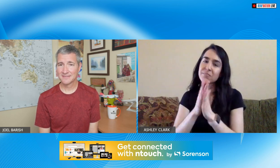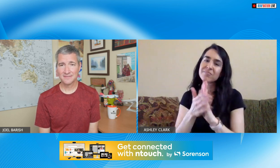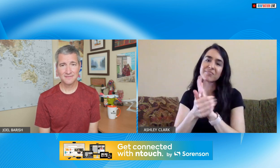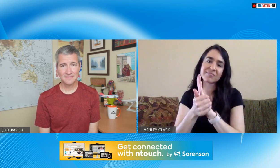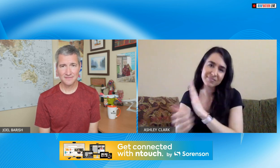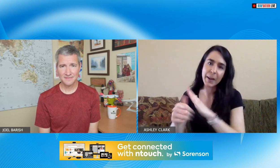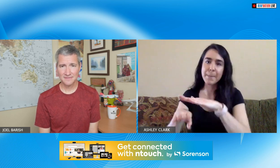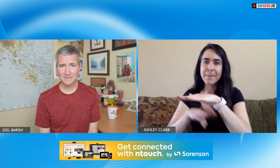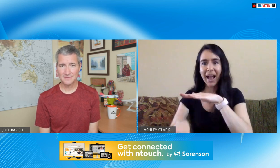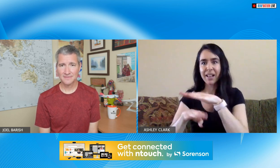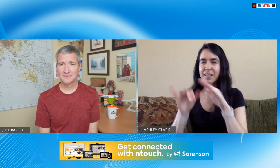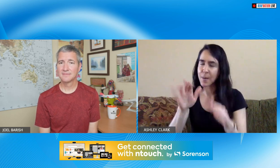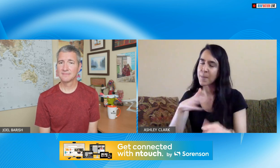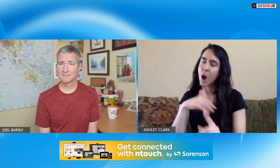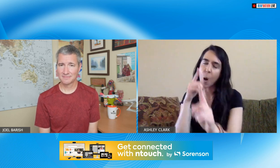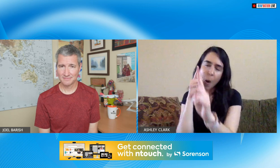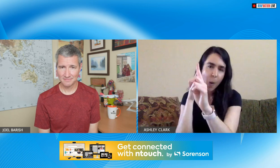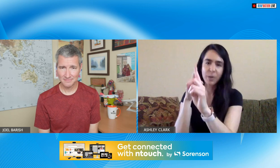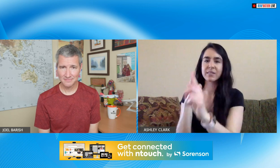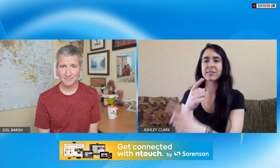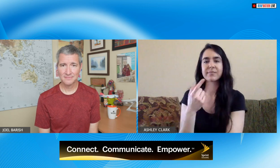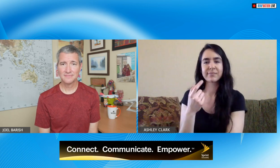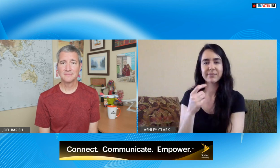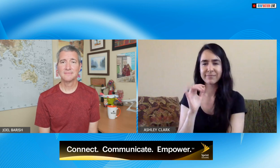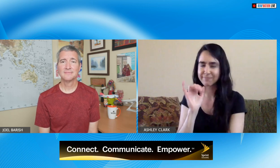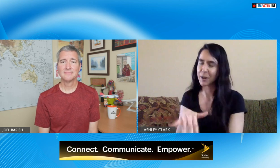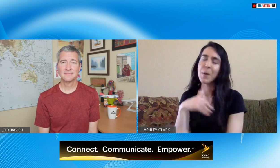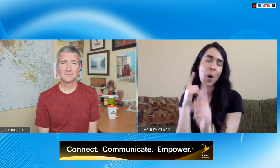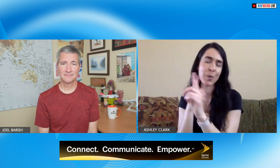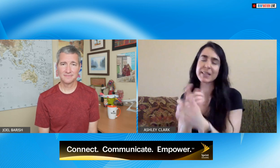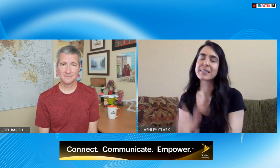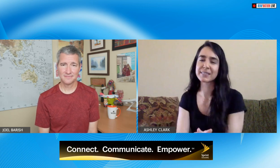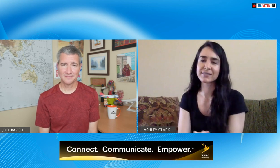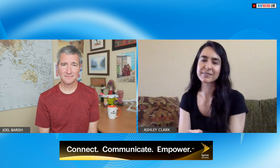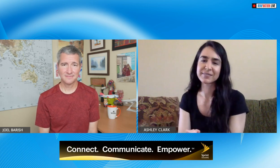hearing people who watch my videos to become proficient in just basic